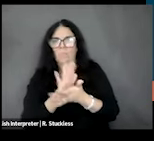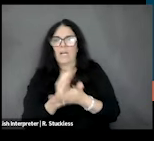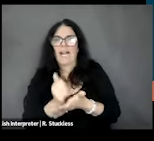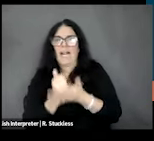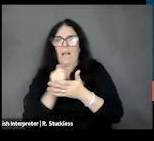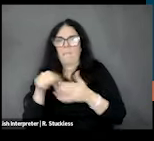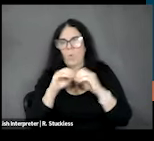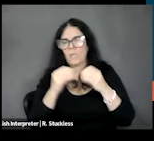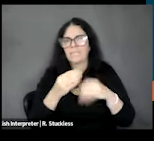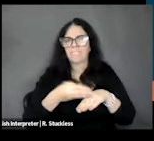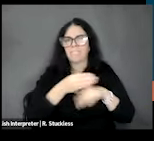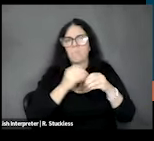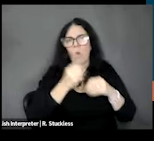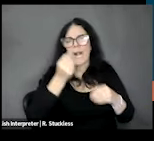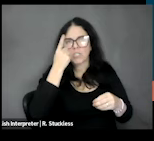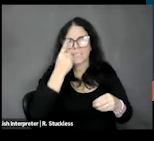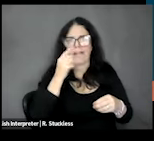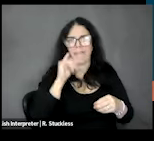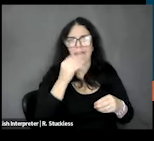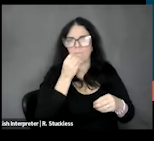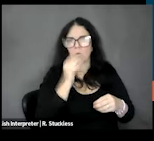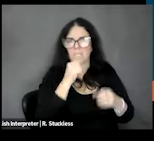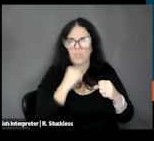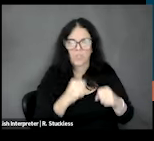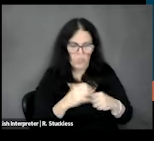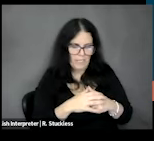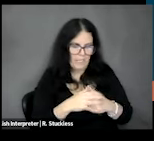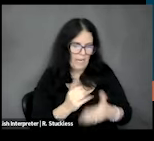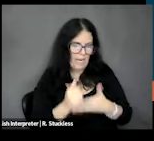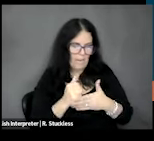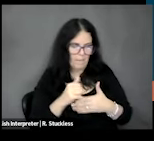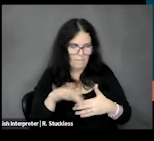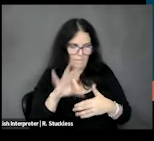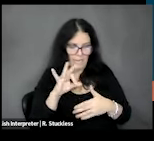better understand food insecurity among this population and look for ways they can intervene.